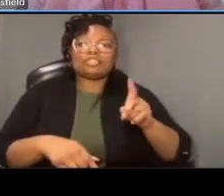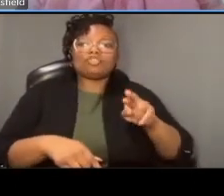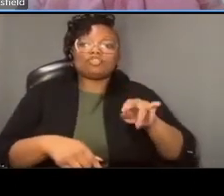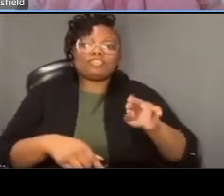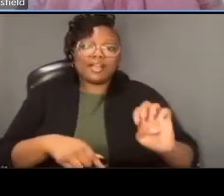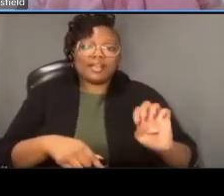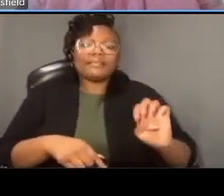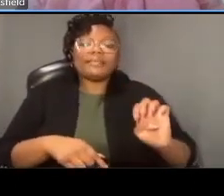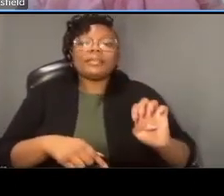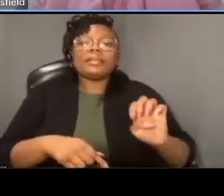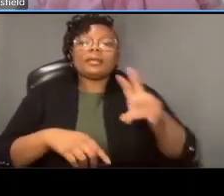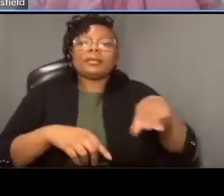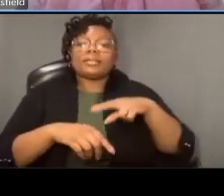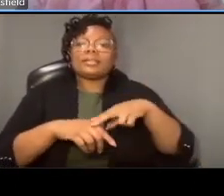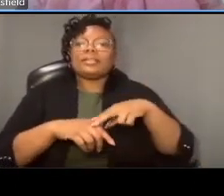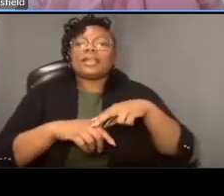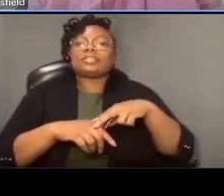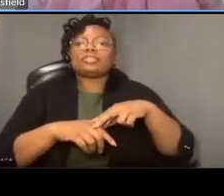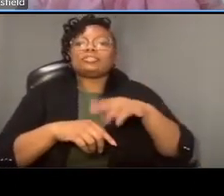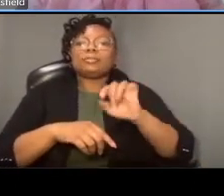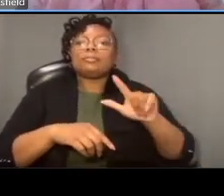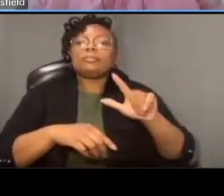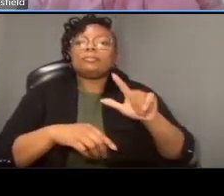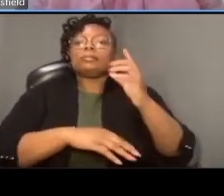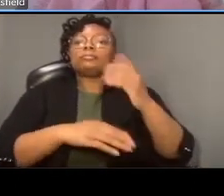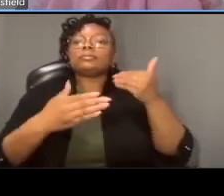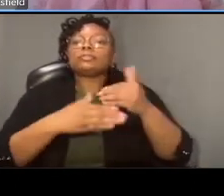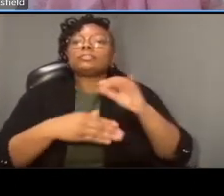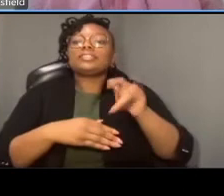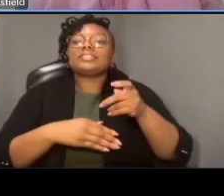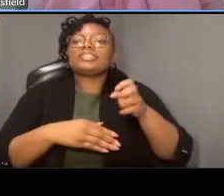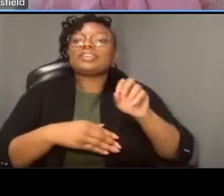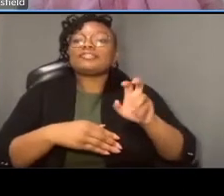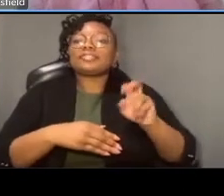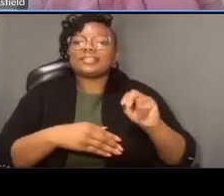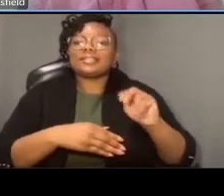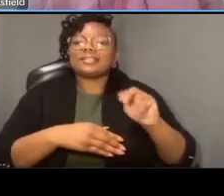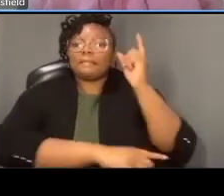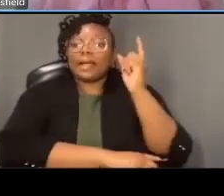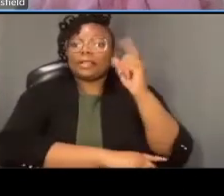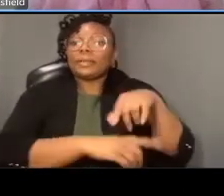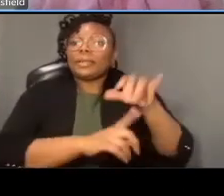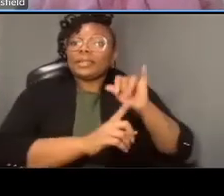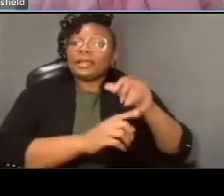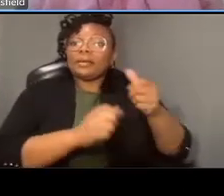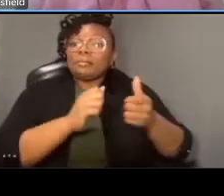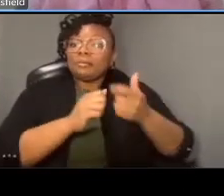uh we're getting probably peak hour volumes like four or five hundred cyclists an hour uh which is